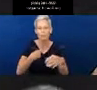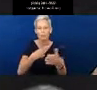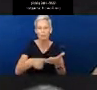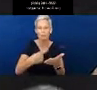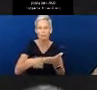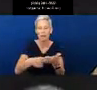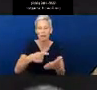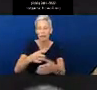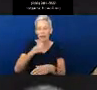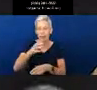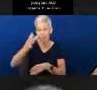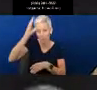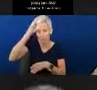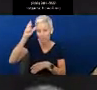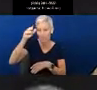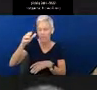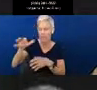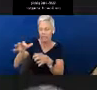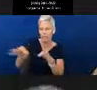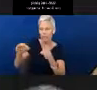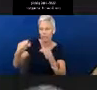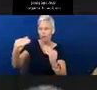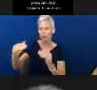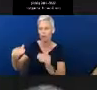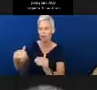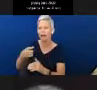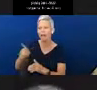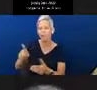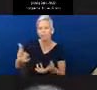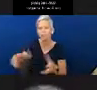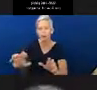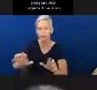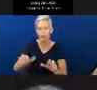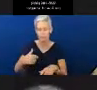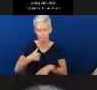And I don't mean to be offensive that way, but as a parent leader we really,